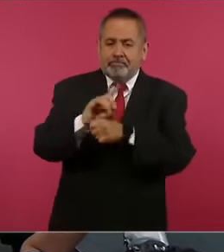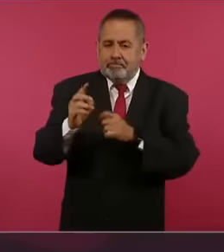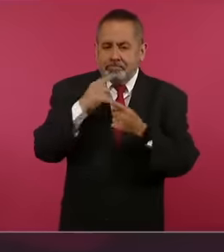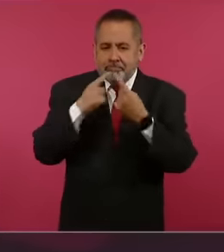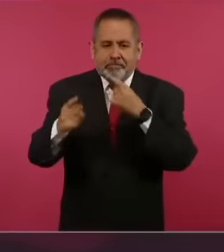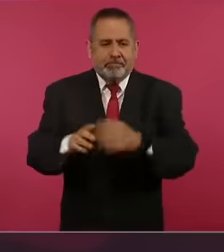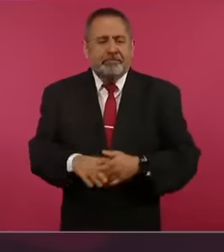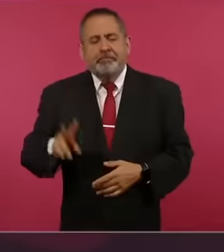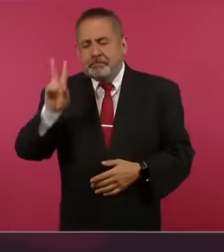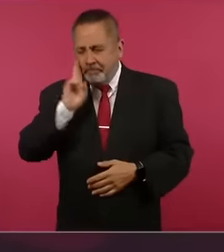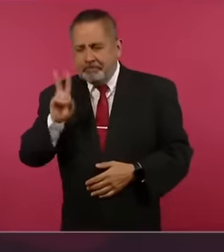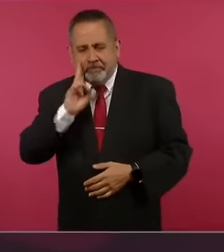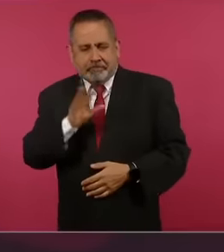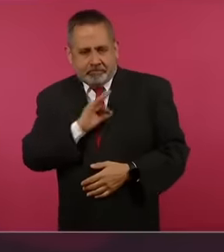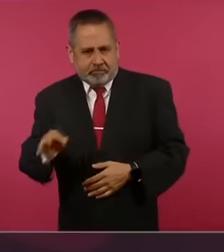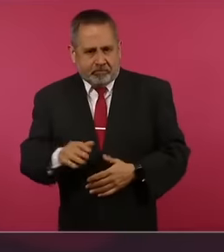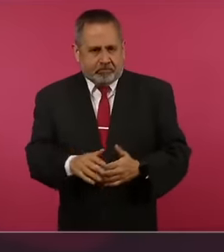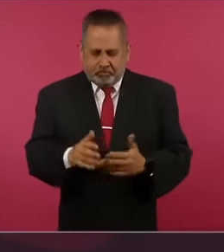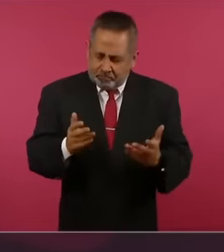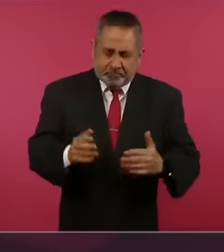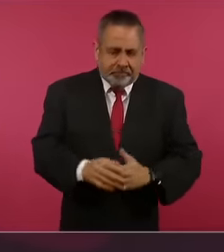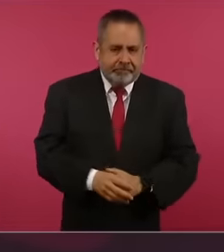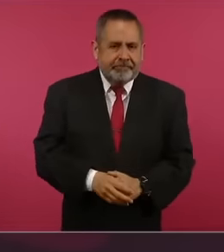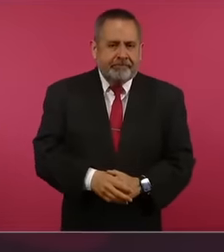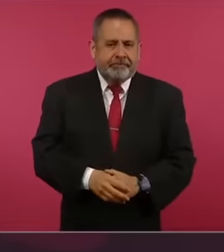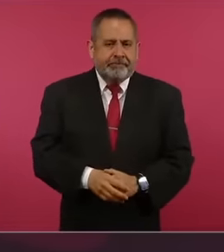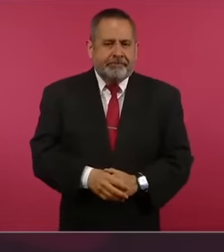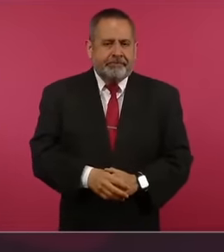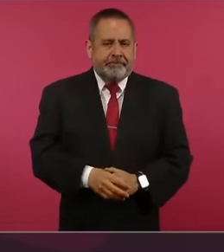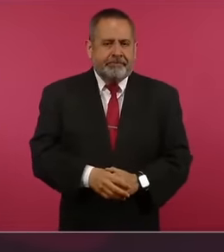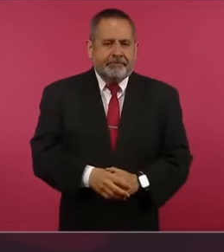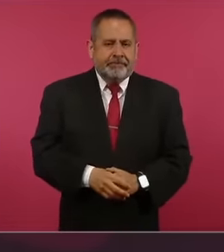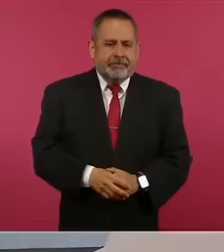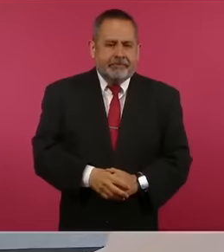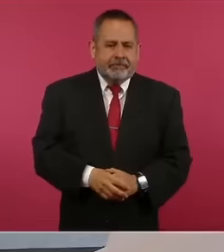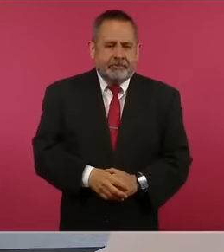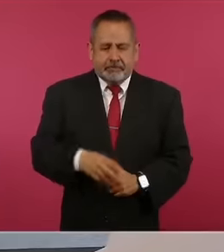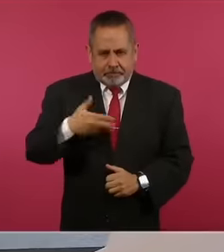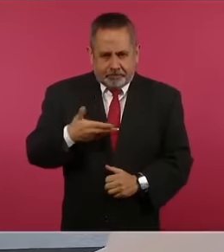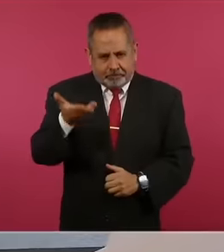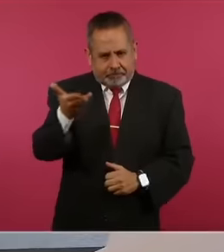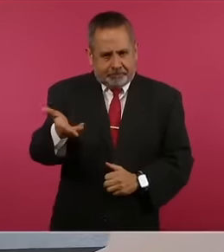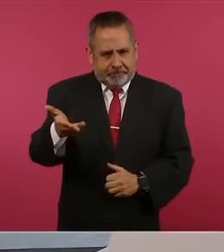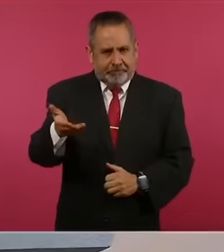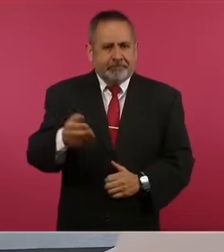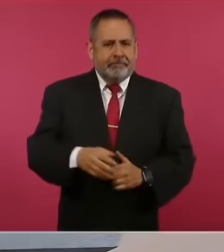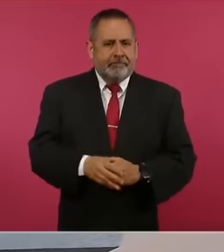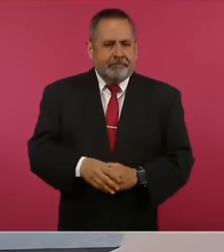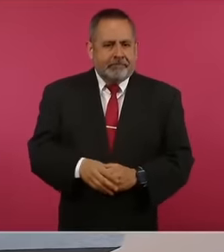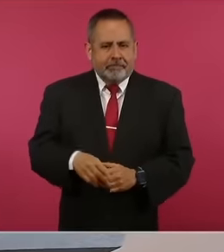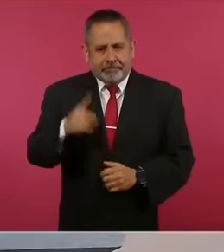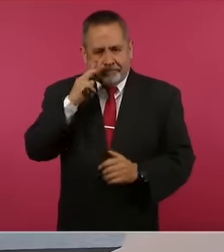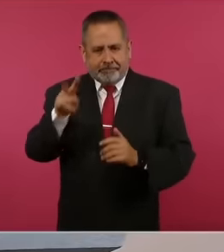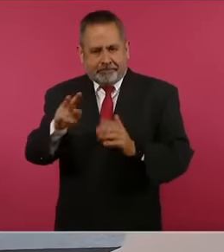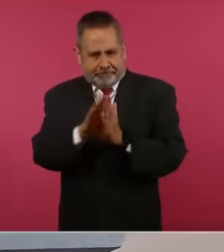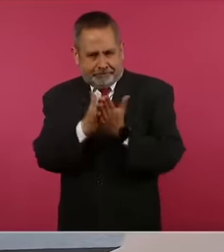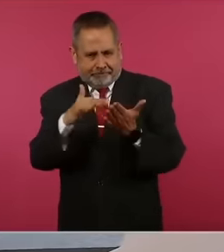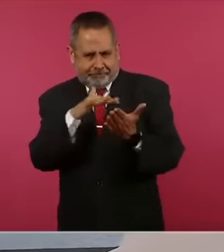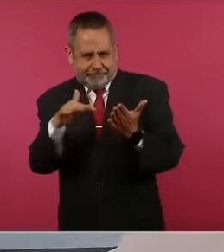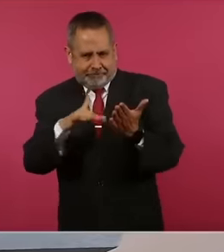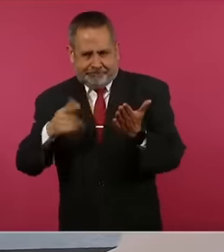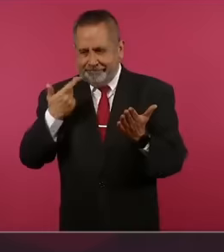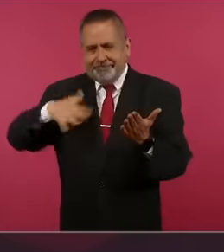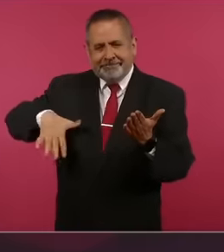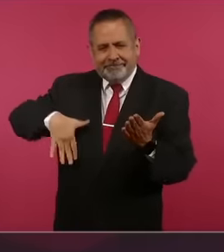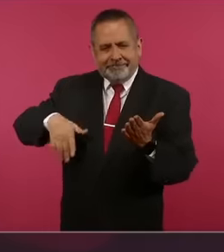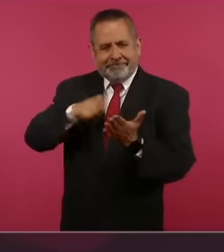see, but I am suggesting that you see a book that I just wrote that has that